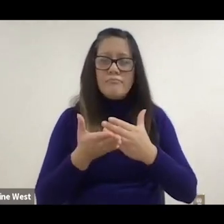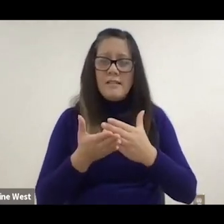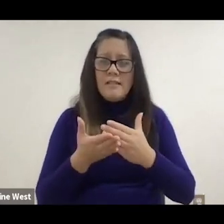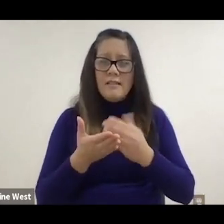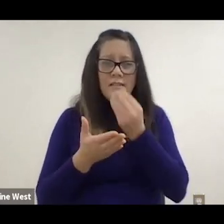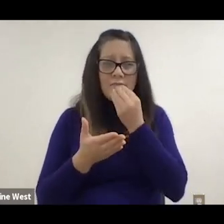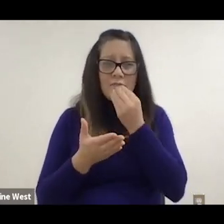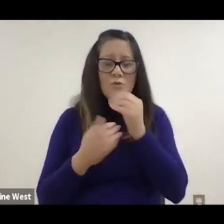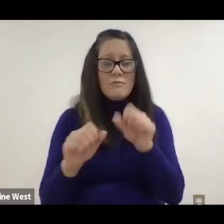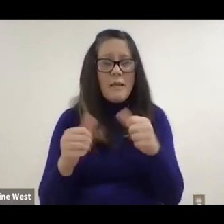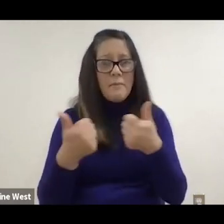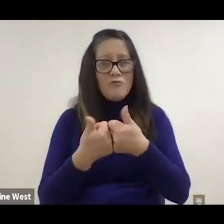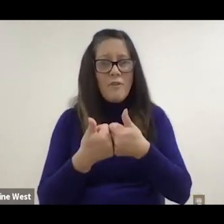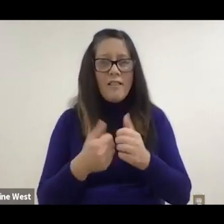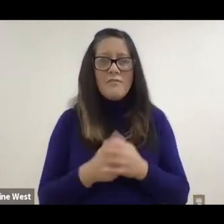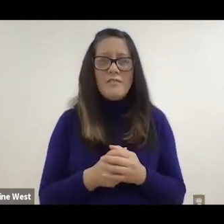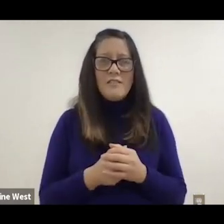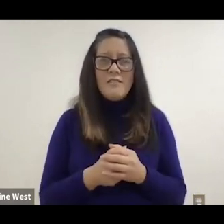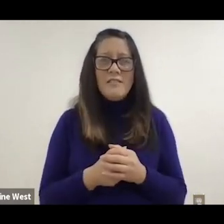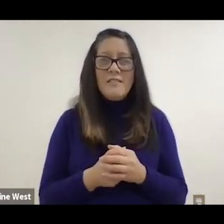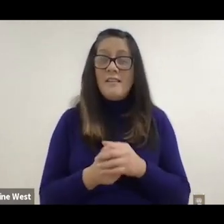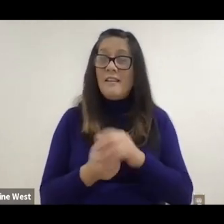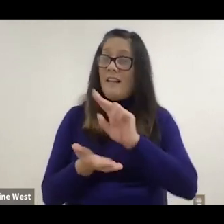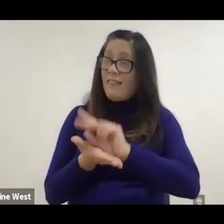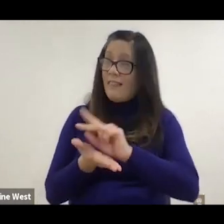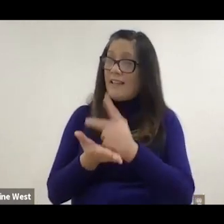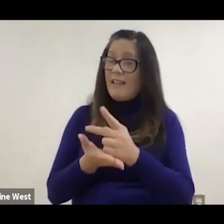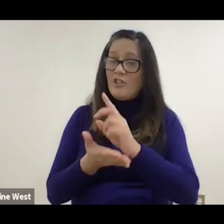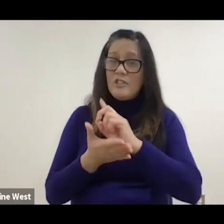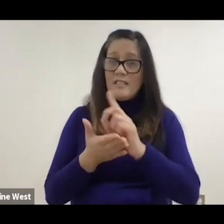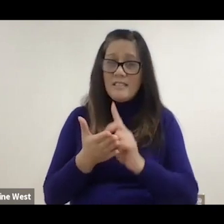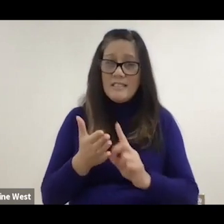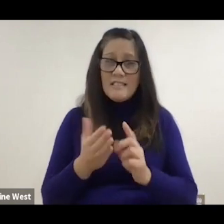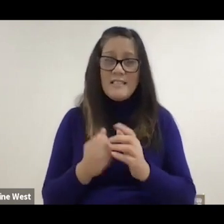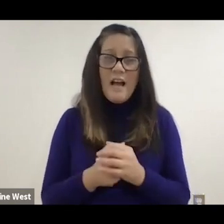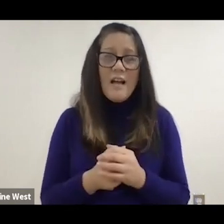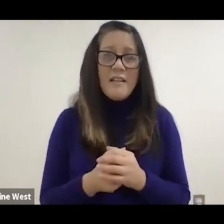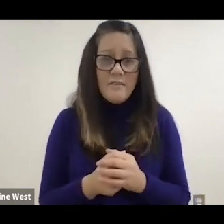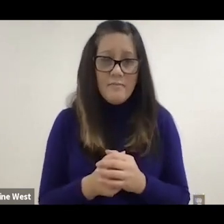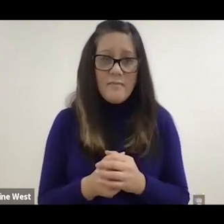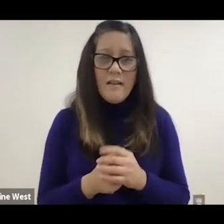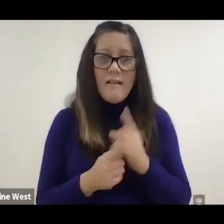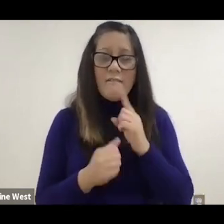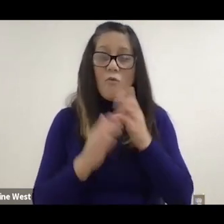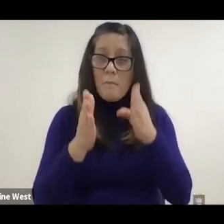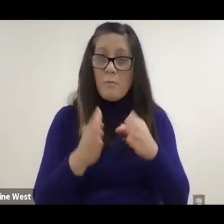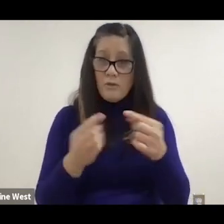as preparing meals can be a real challenge. This kitchen is designed for people with Alzheimer's and brain injury.